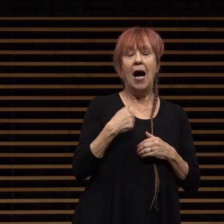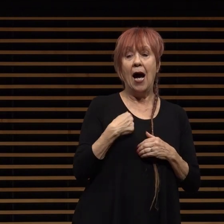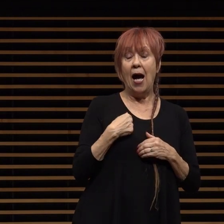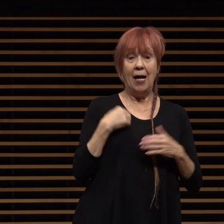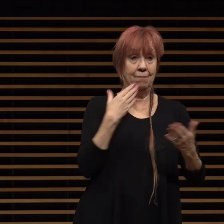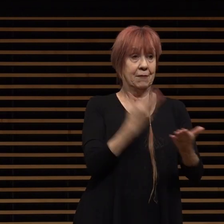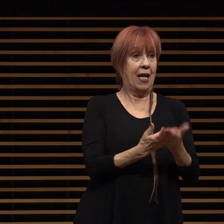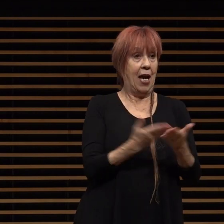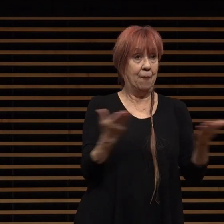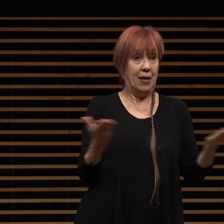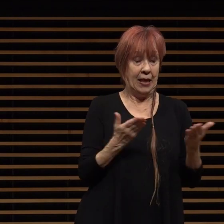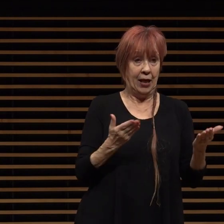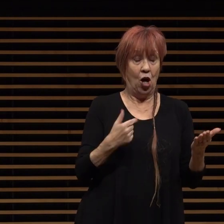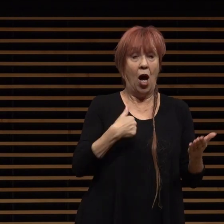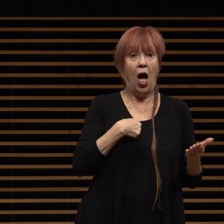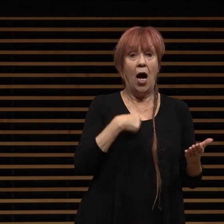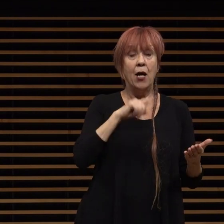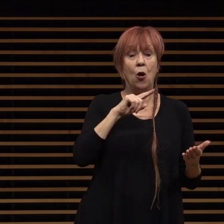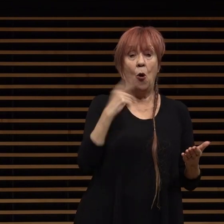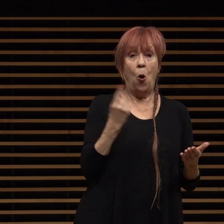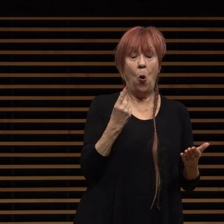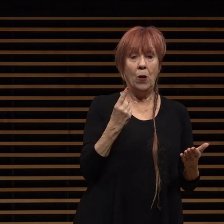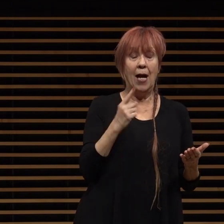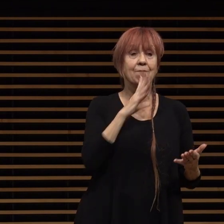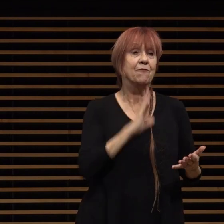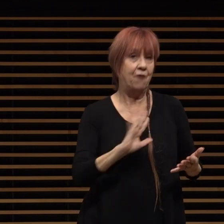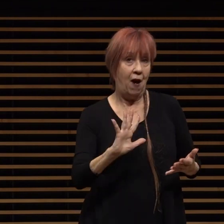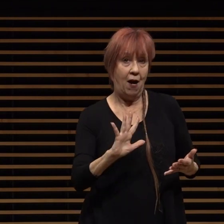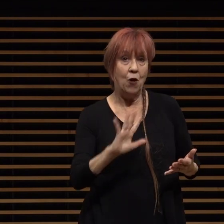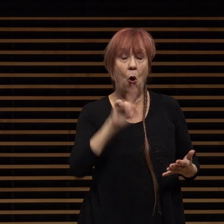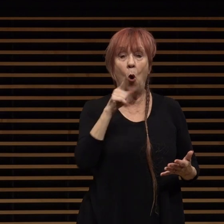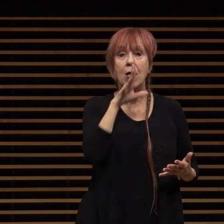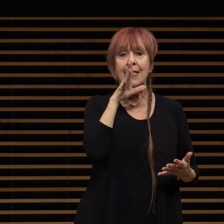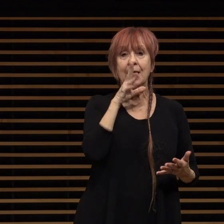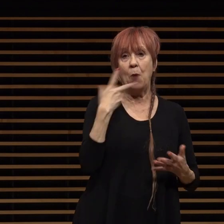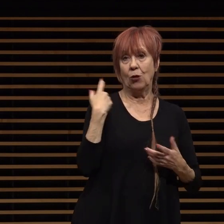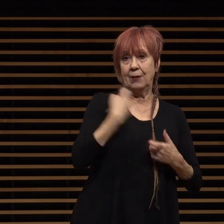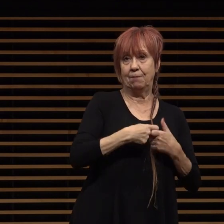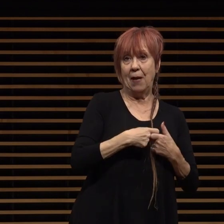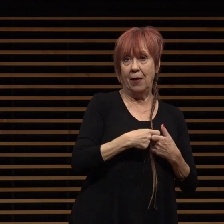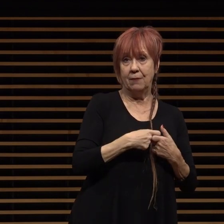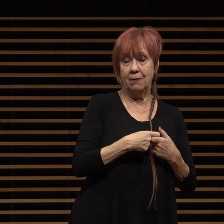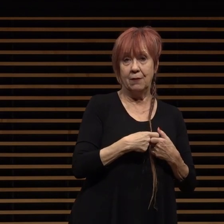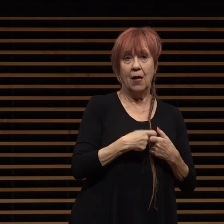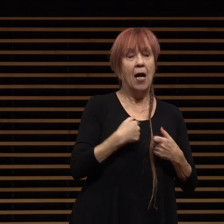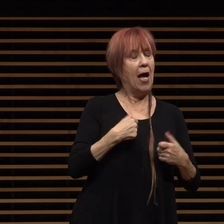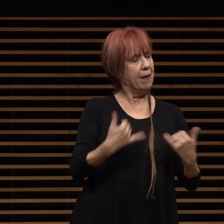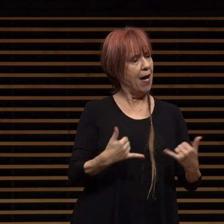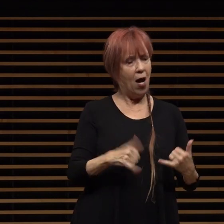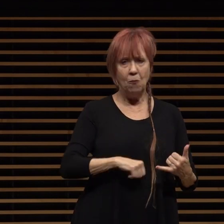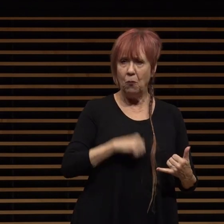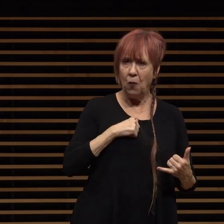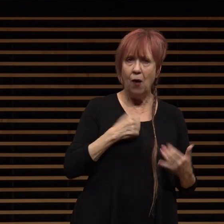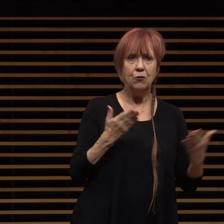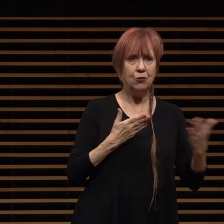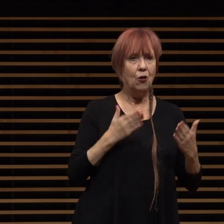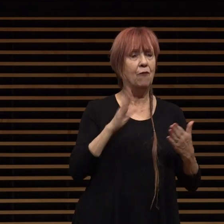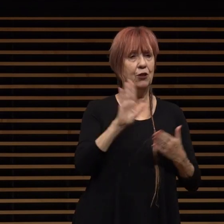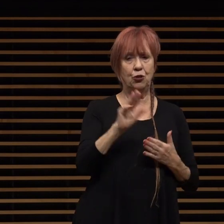monolingual spanish-speaking five-year-old i'm proud to say that i serve as mayor of pasadena thank you for